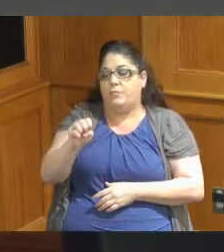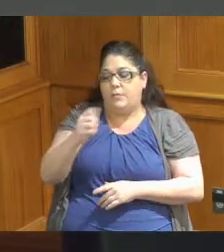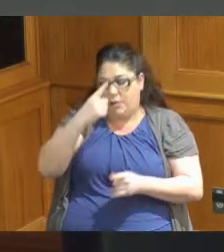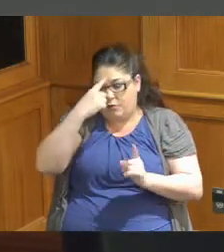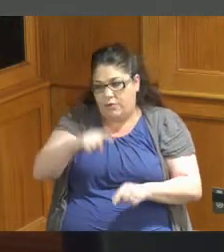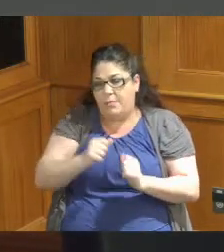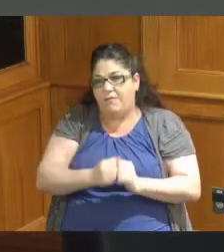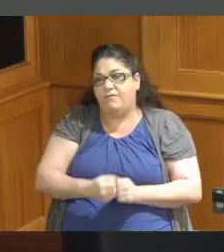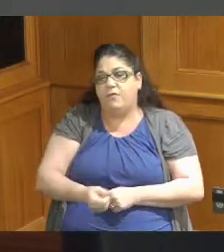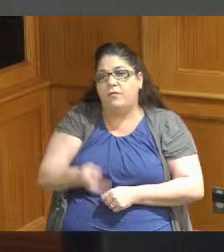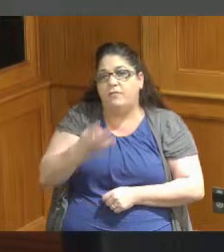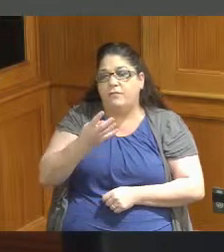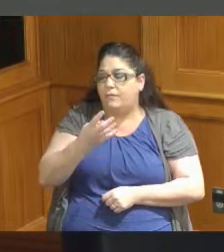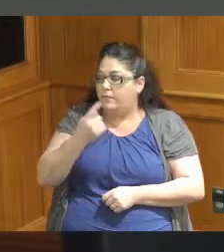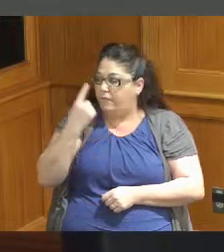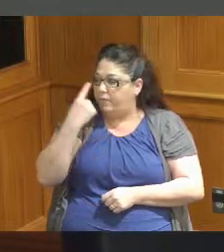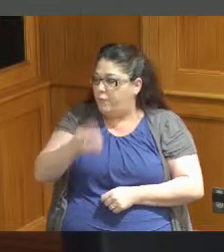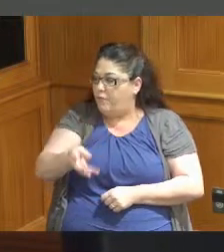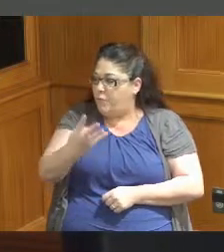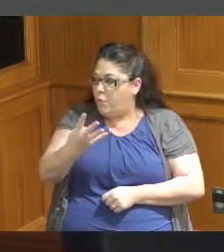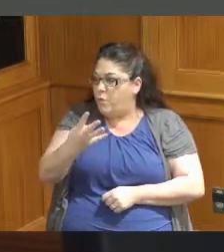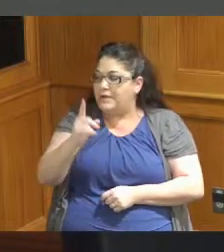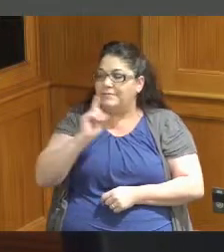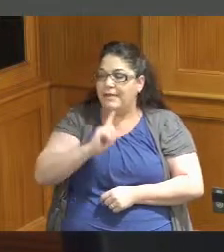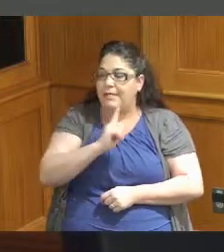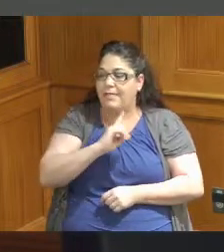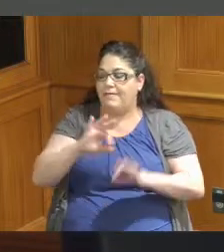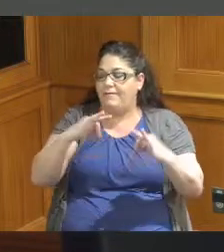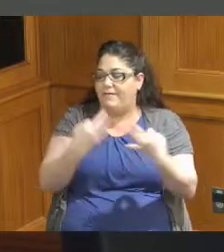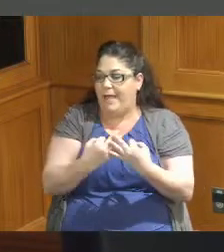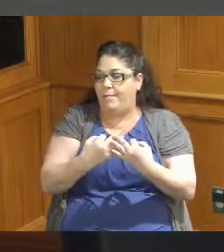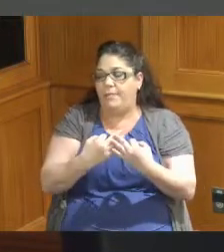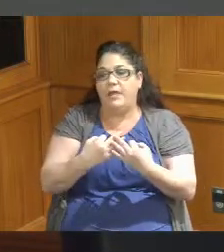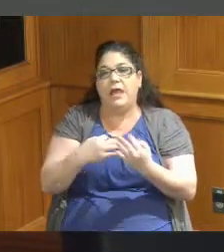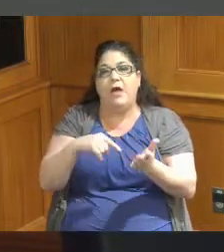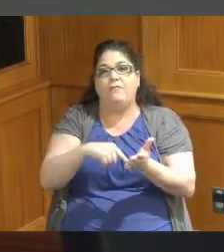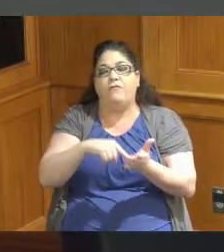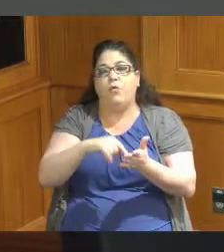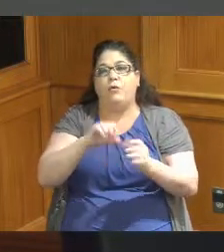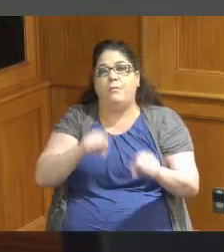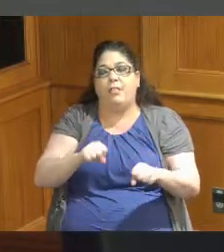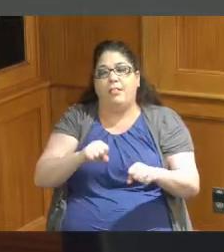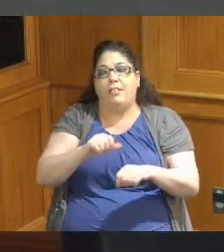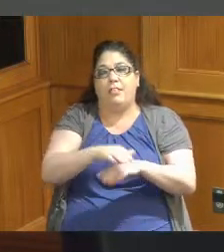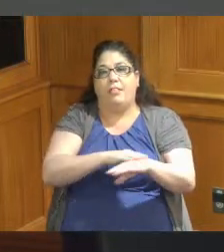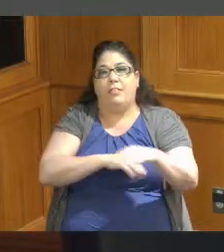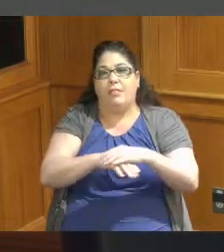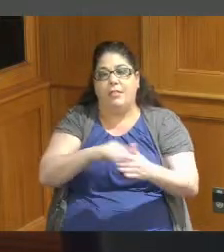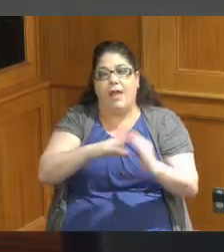single-family affordable housing units in the in Lincoln Heights at three hundred thousand dollars